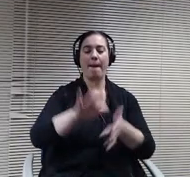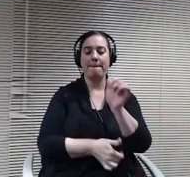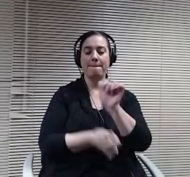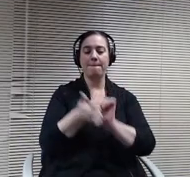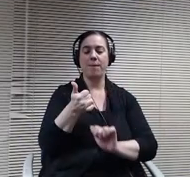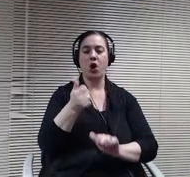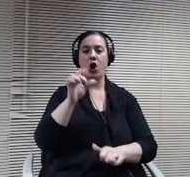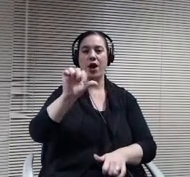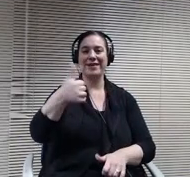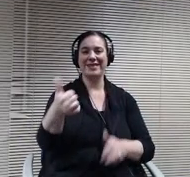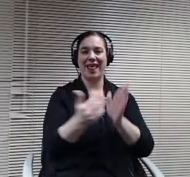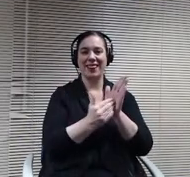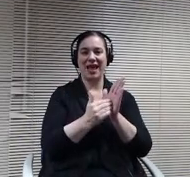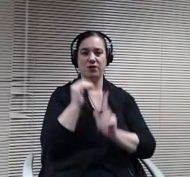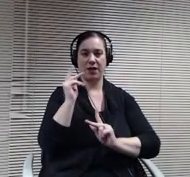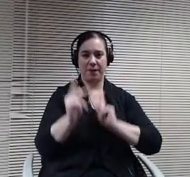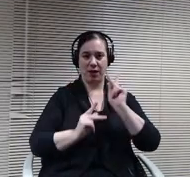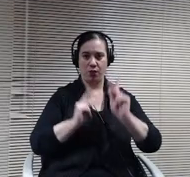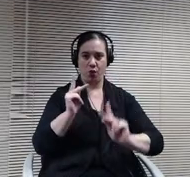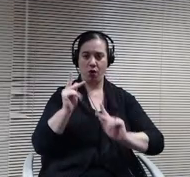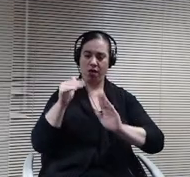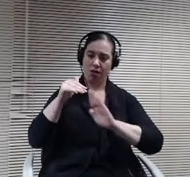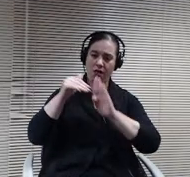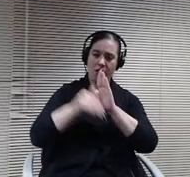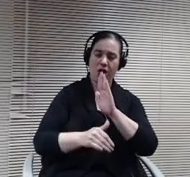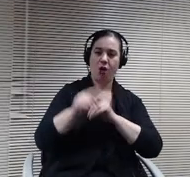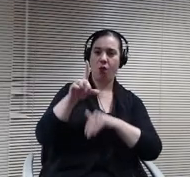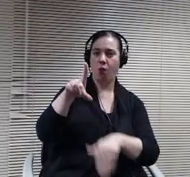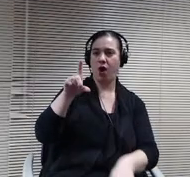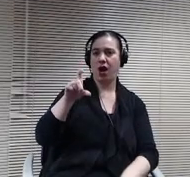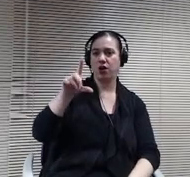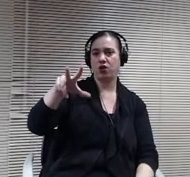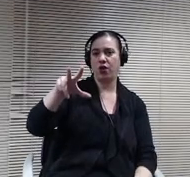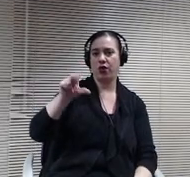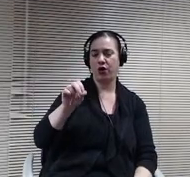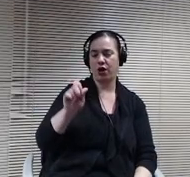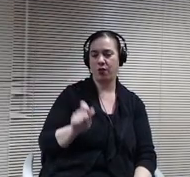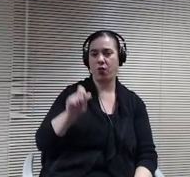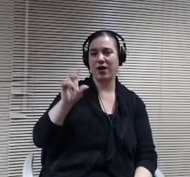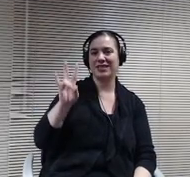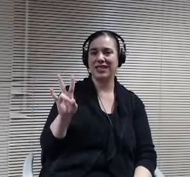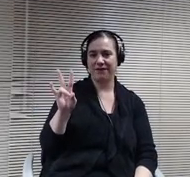weeks earlier. So it's coming down rapidly as it went up